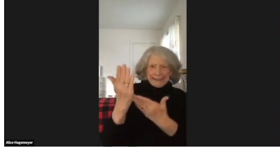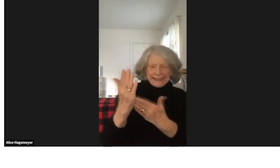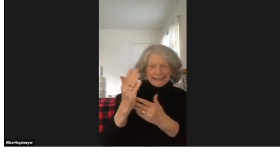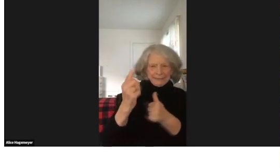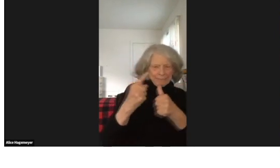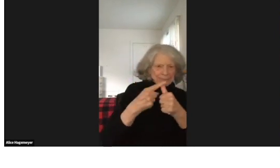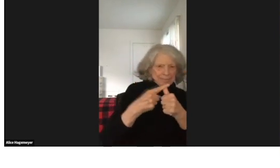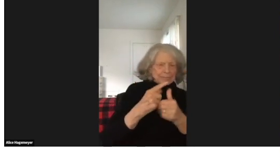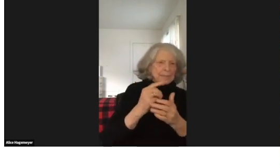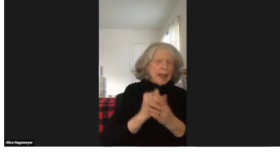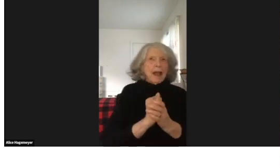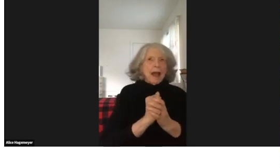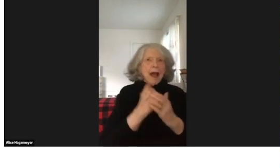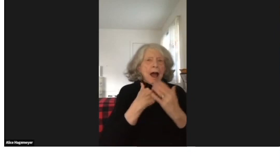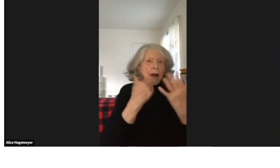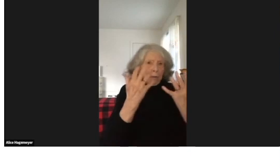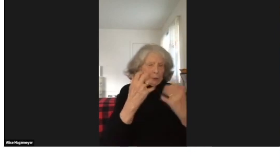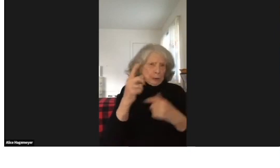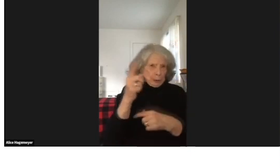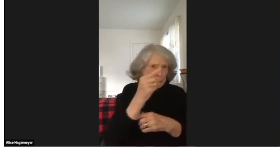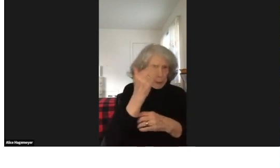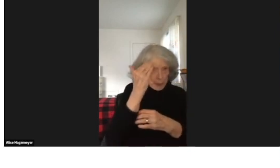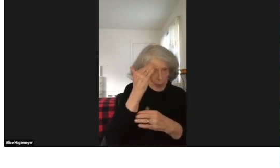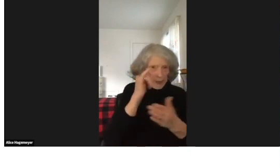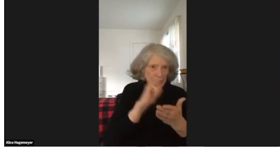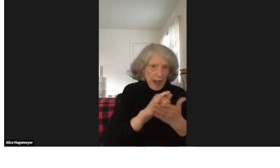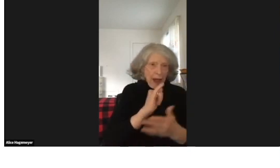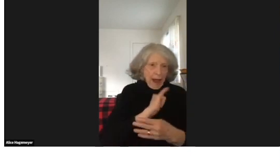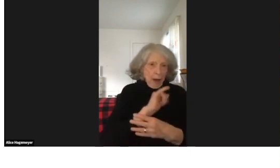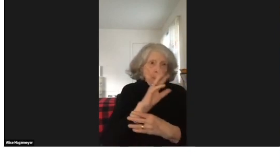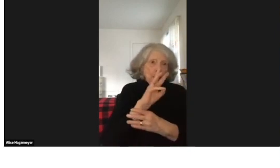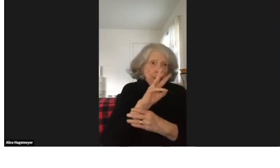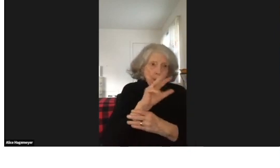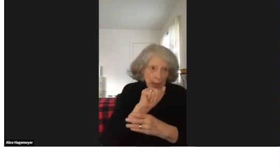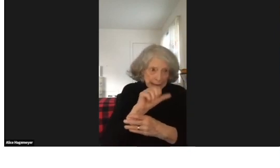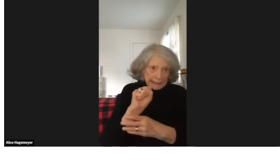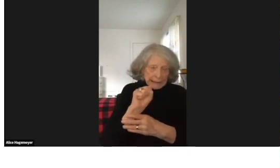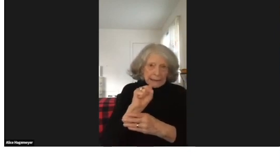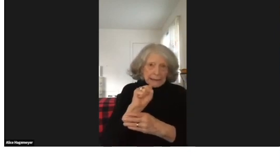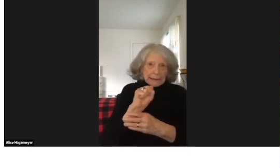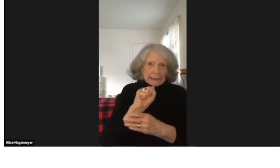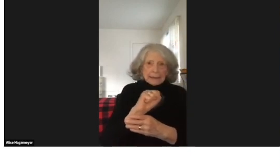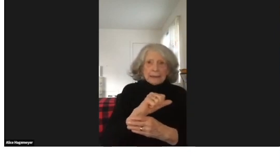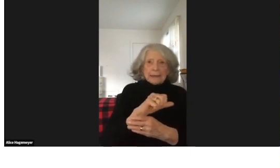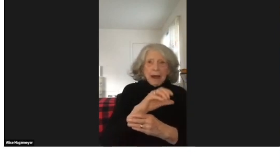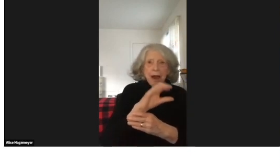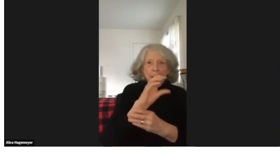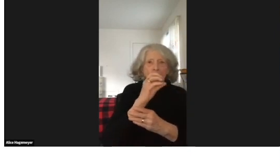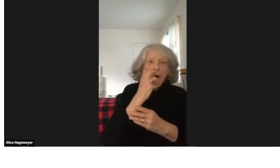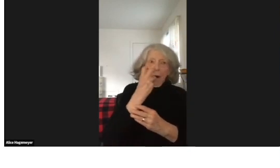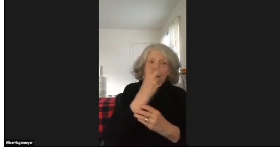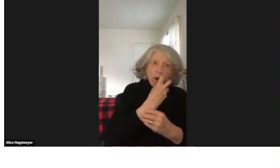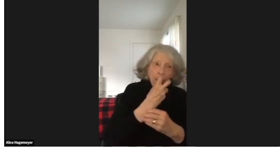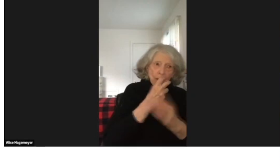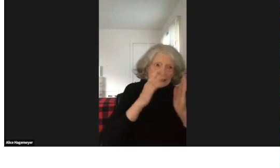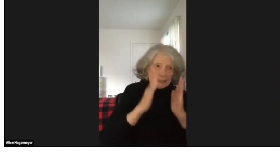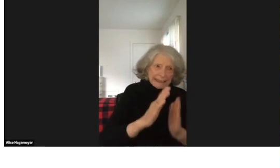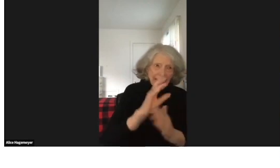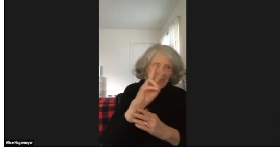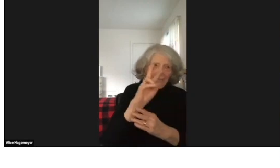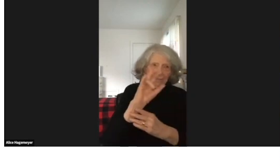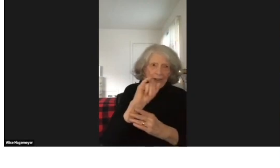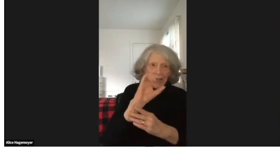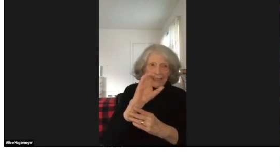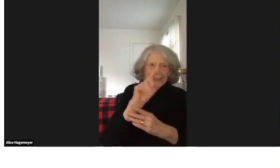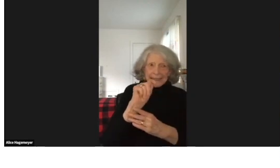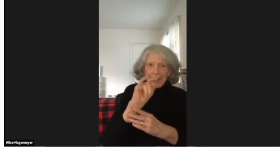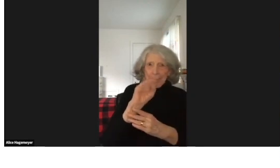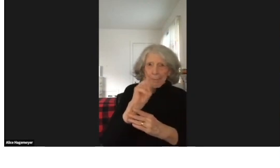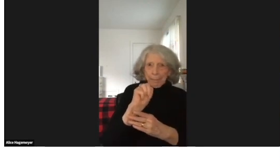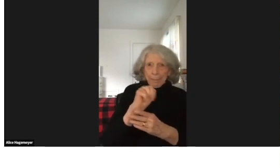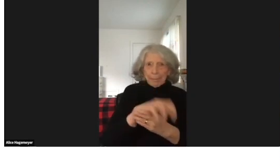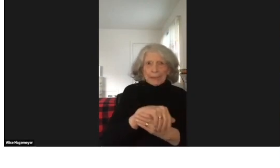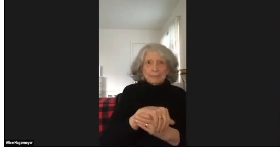So, before I start my presentation, I would like you all to know that I was an oralist.